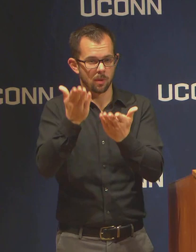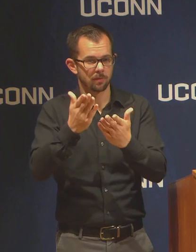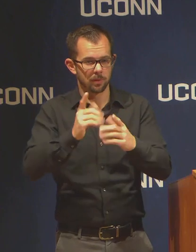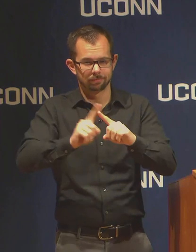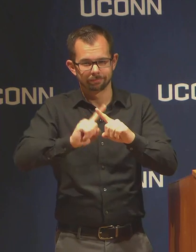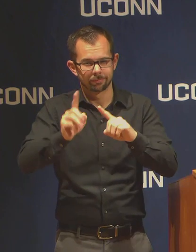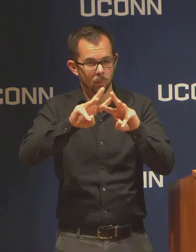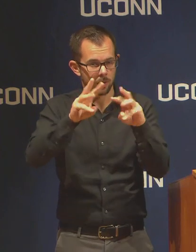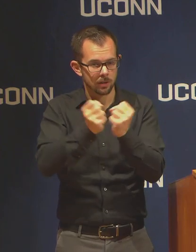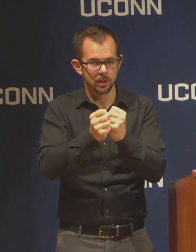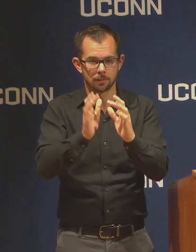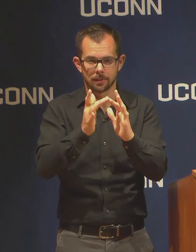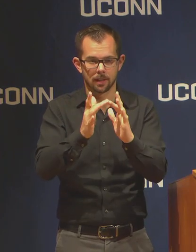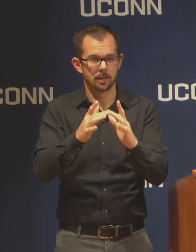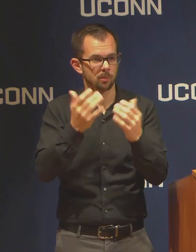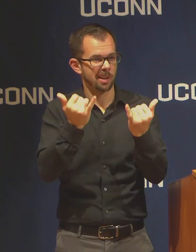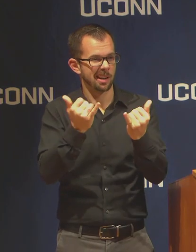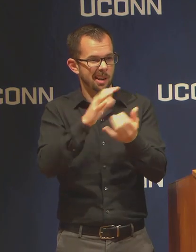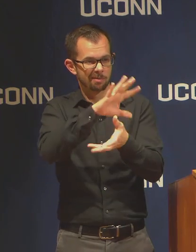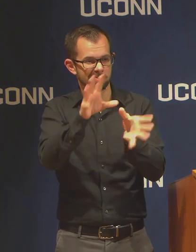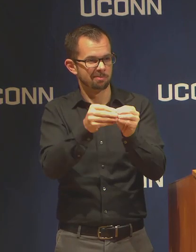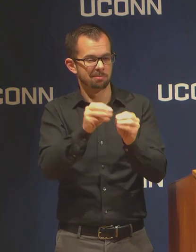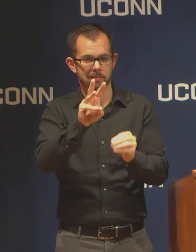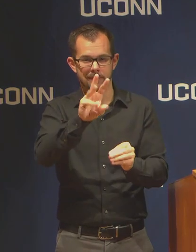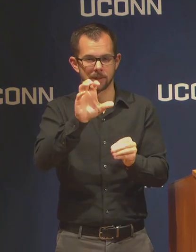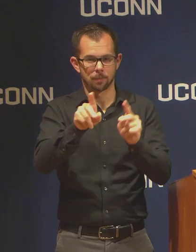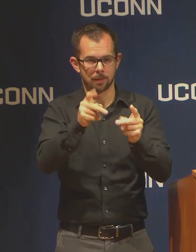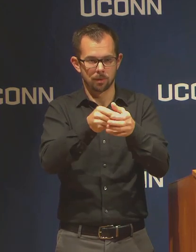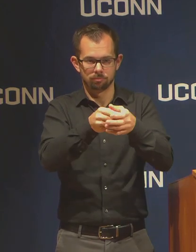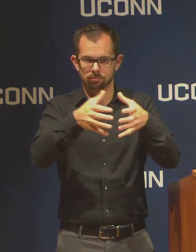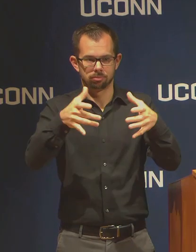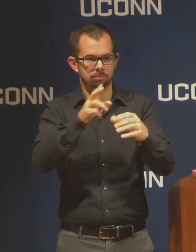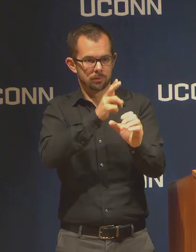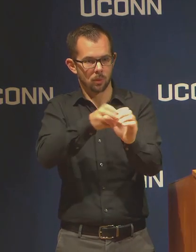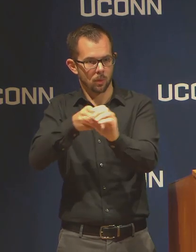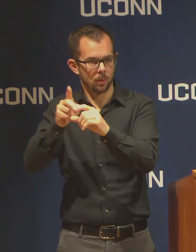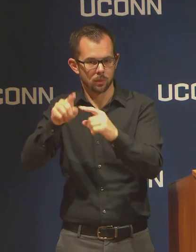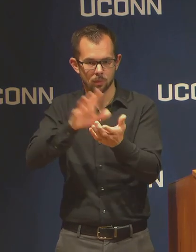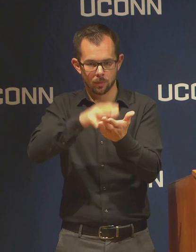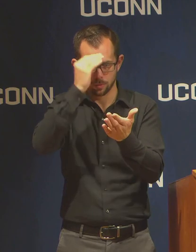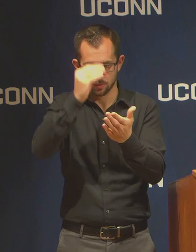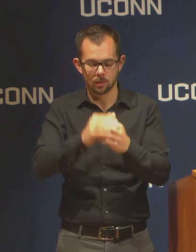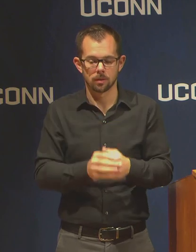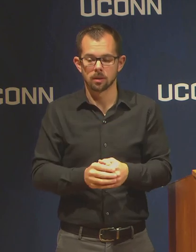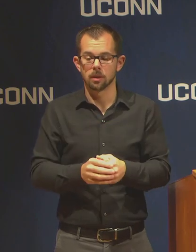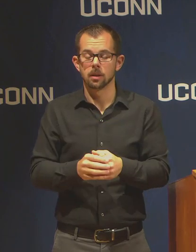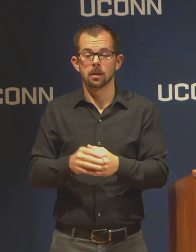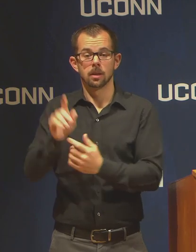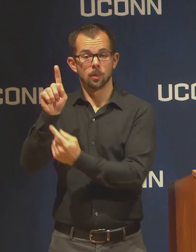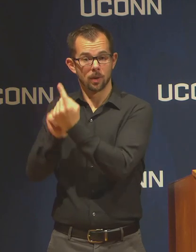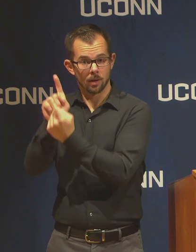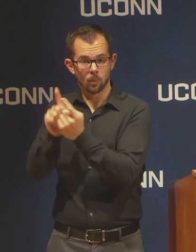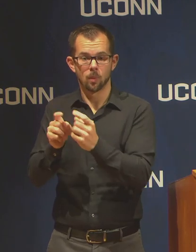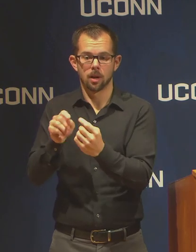well over 600 at this point in addition to individual consultations. Faculty who have challenges